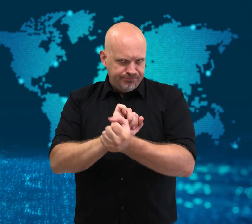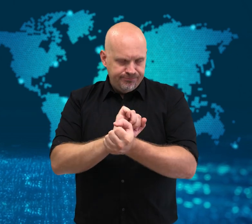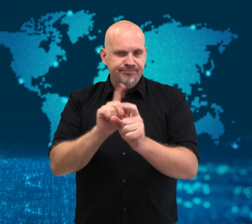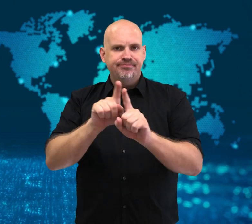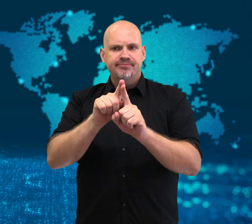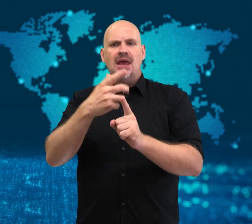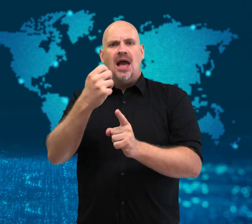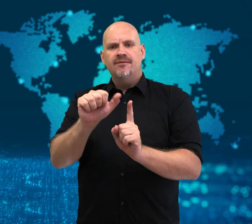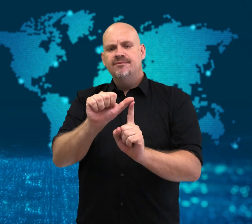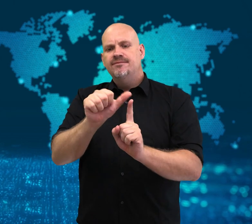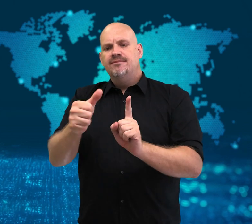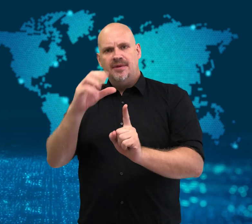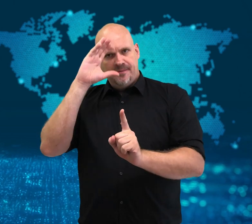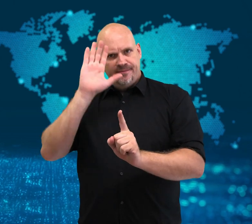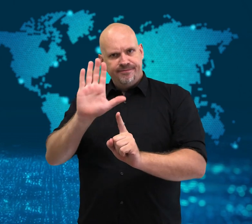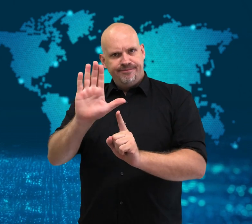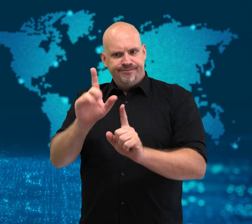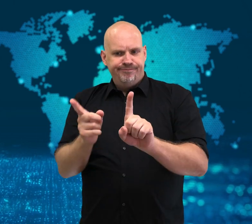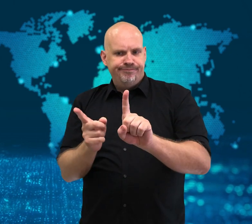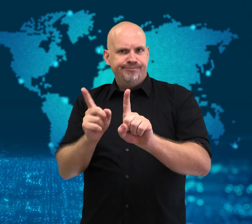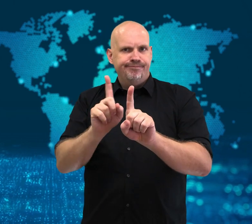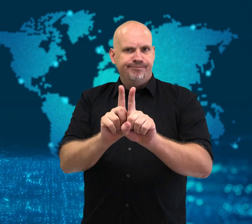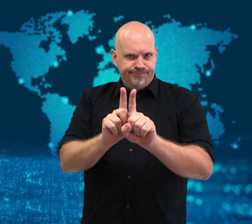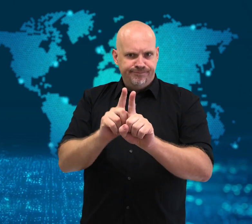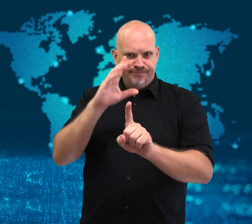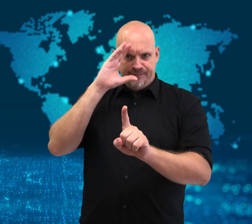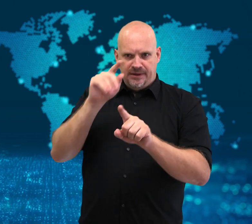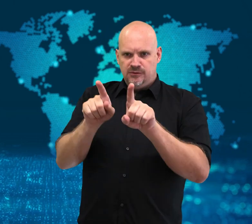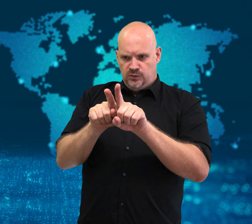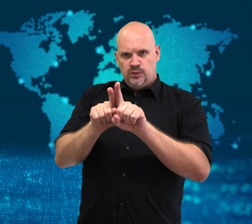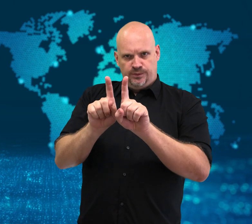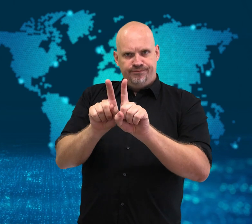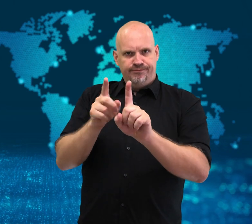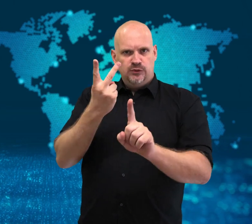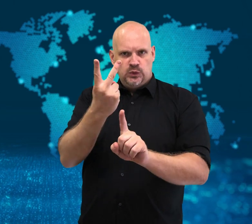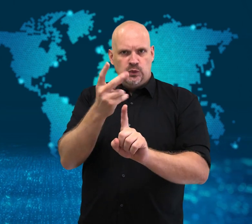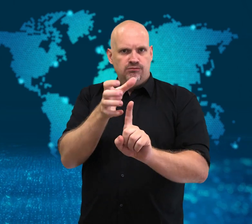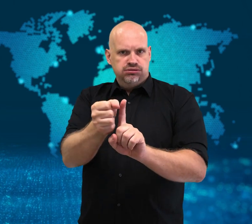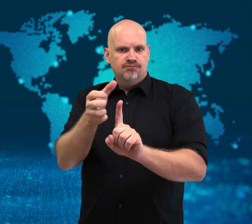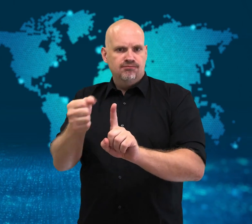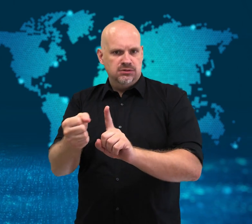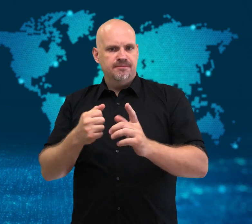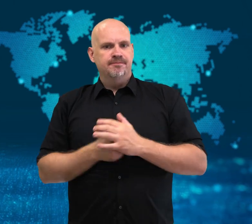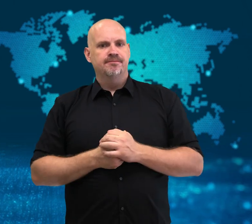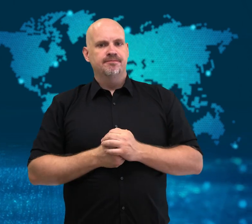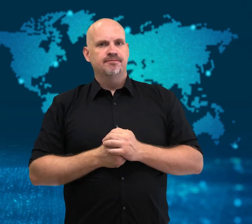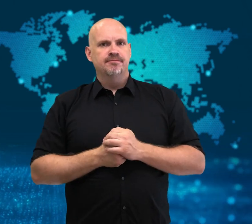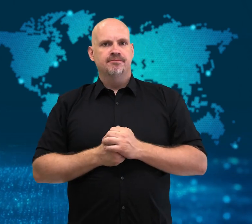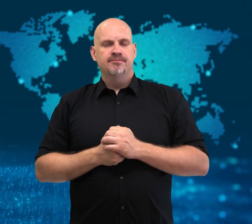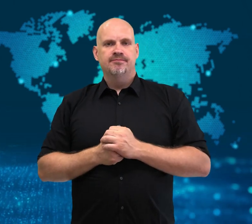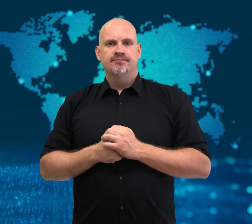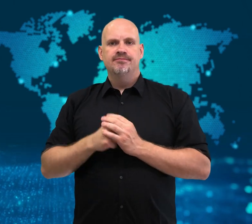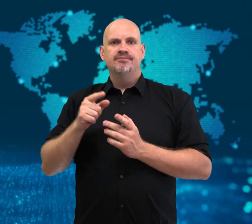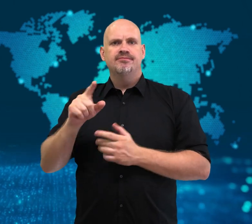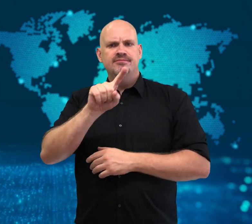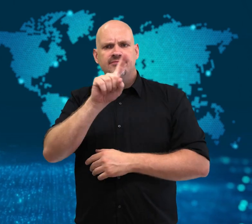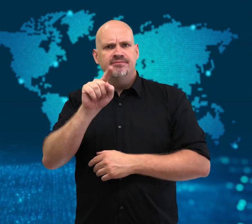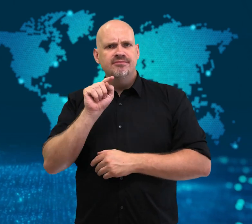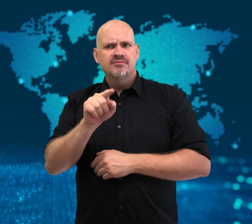The bodyguard quickly put his arm around the President to protect